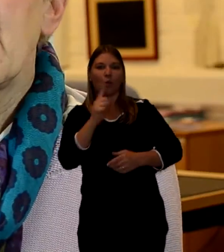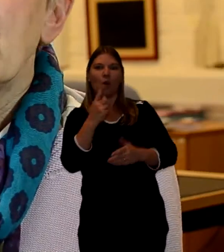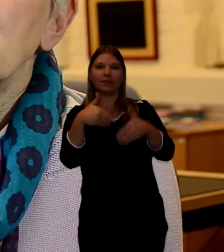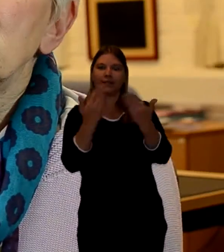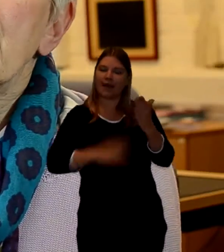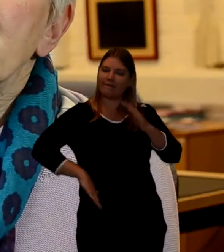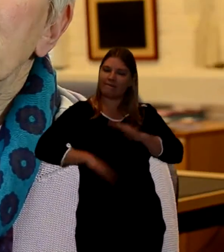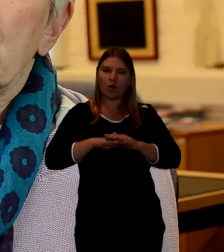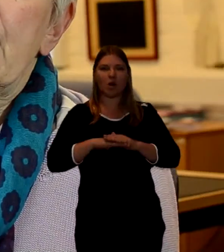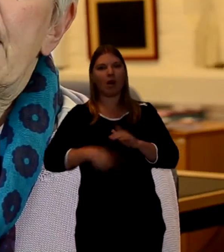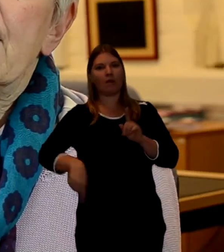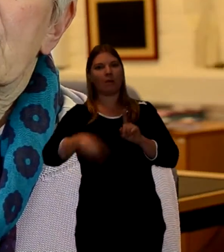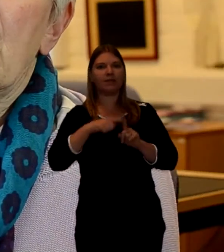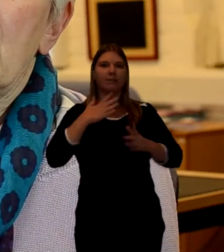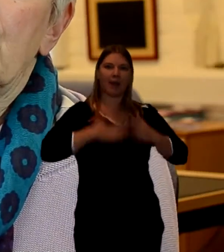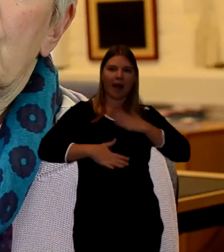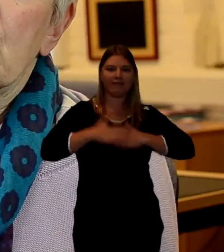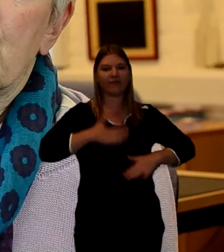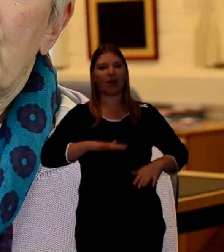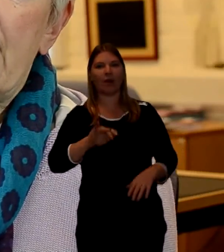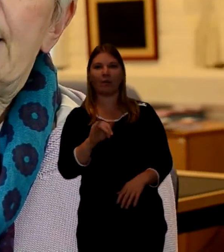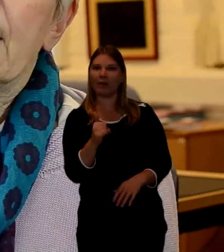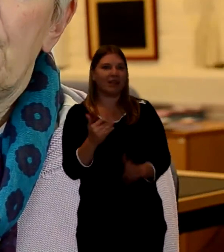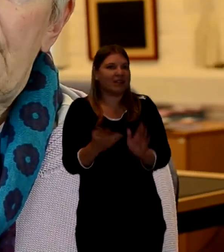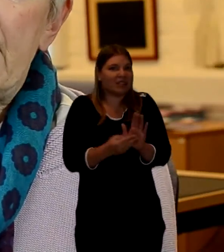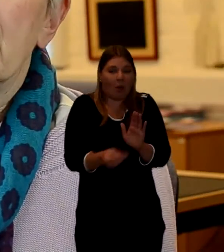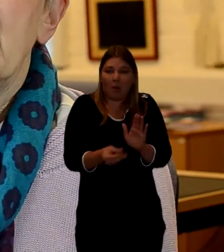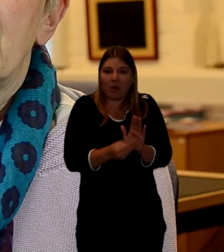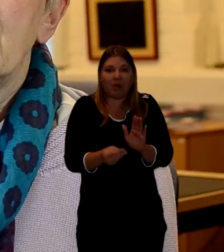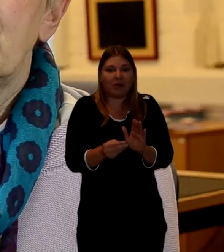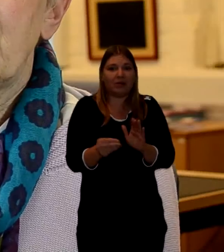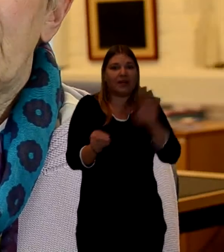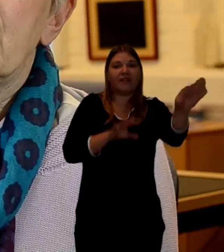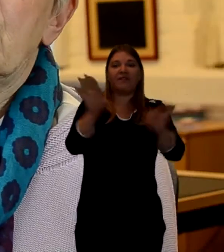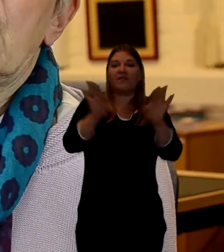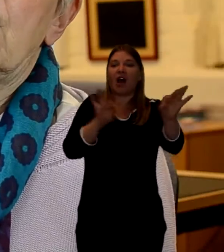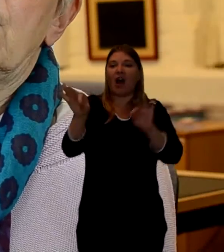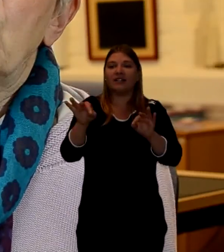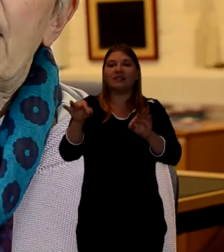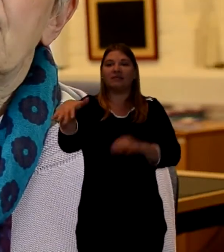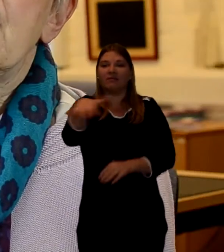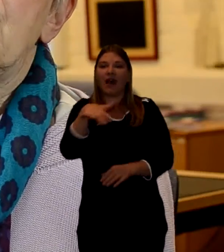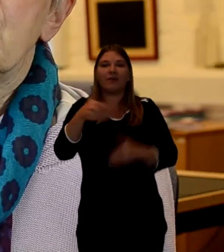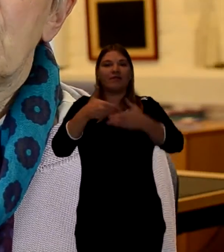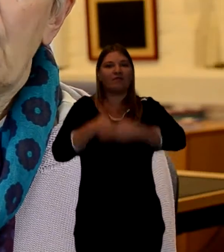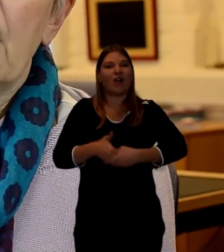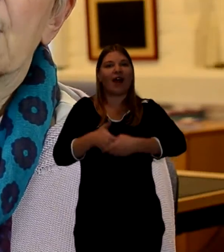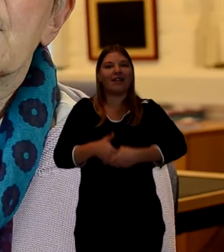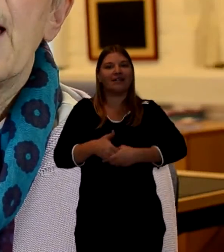And usually the good deeds are just providing a meal and inviting relatives and the monks.